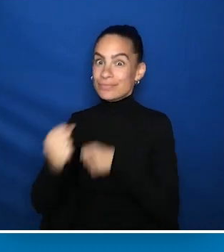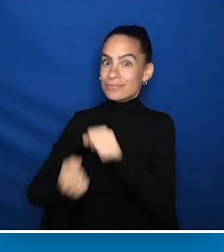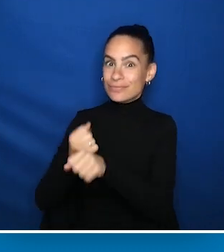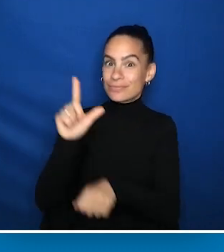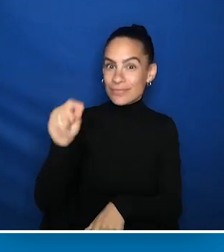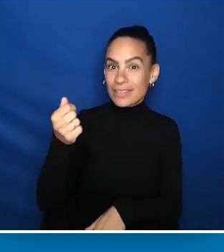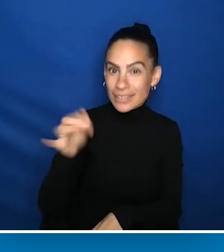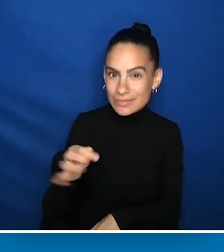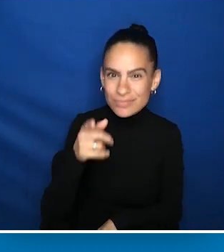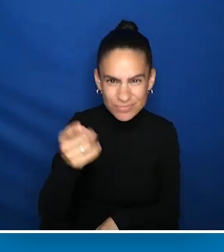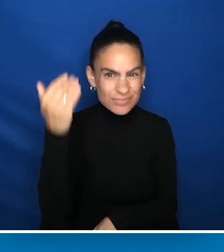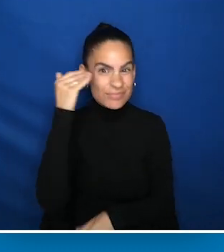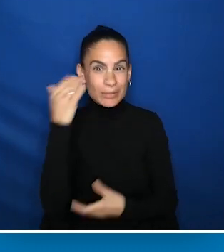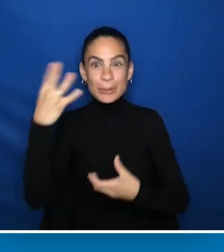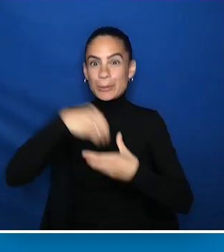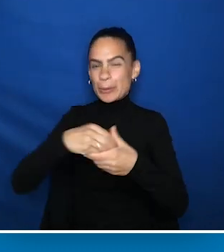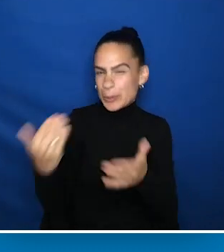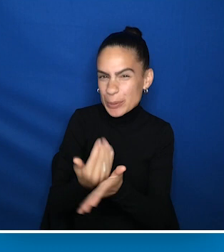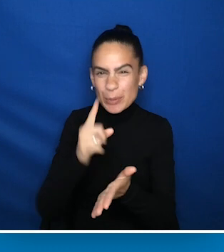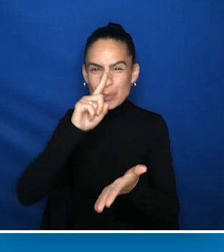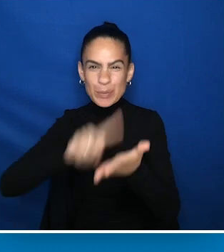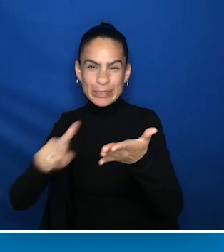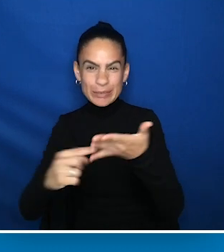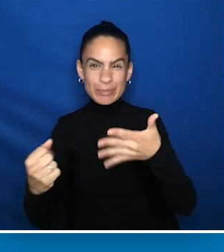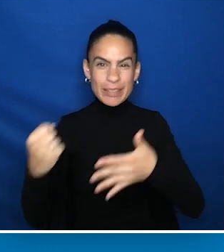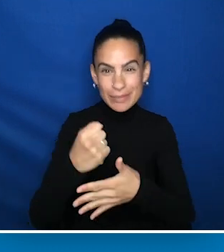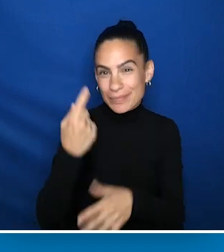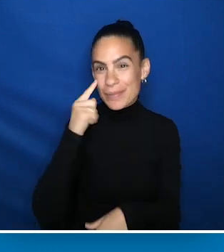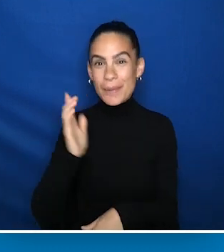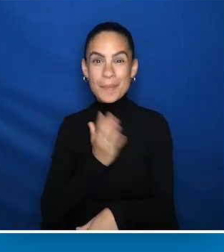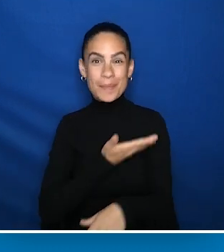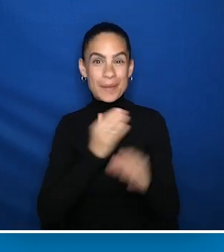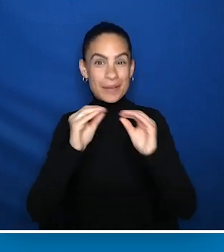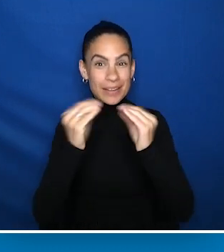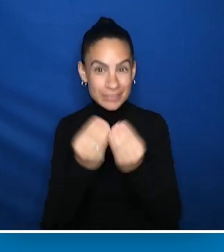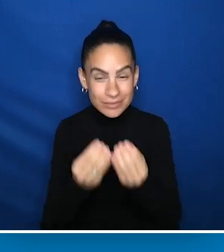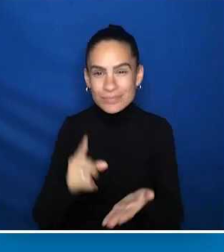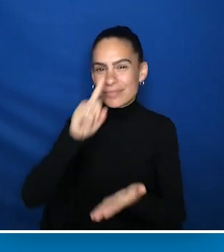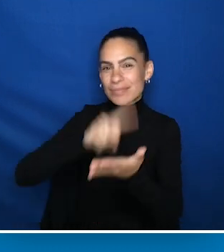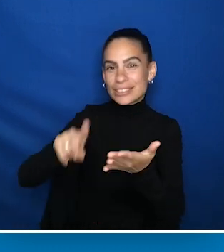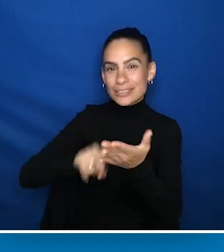that reauthorization was a new research priority for PCORI, research on intellectual and developmental disabilities.